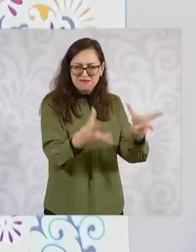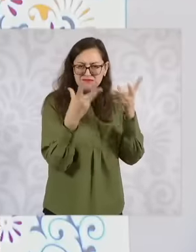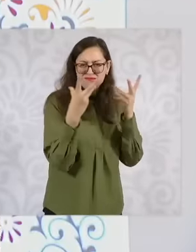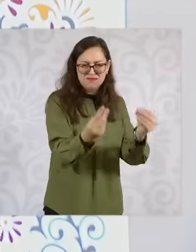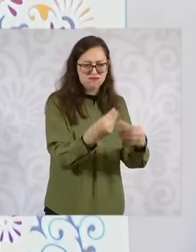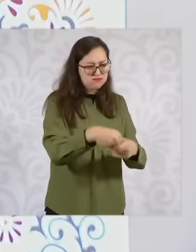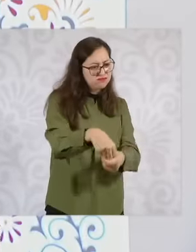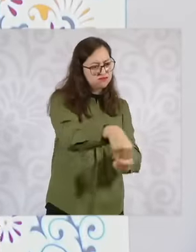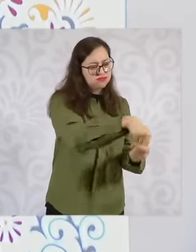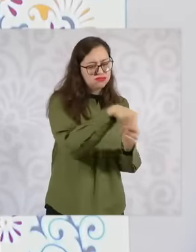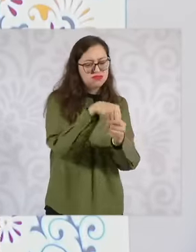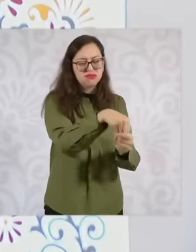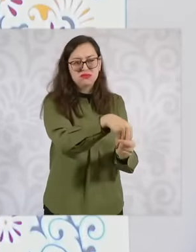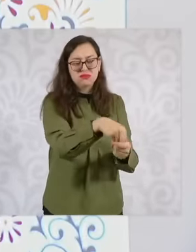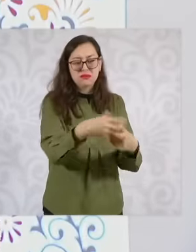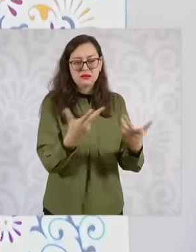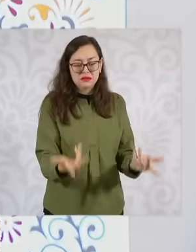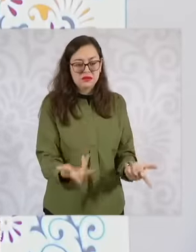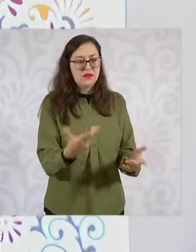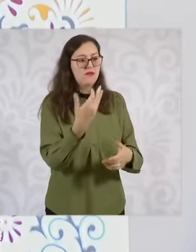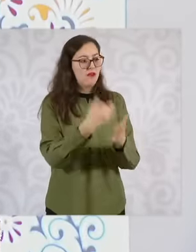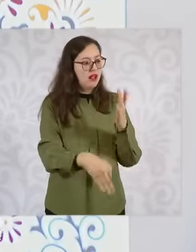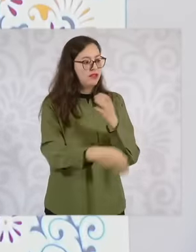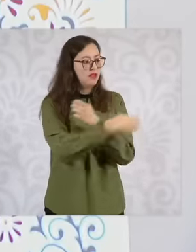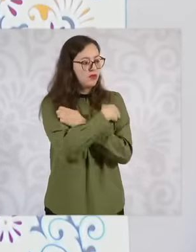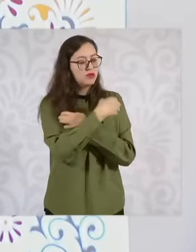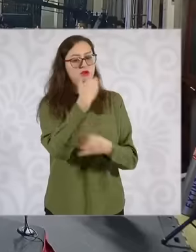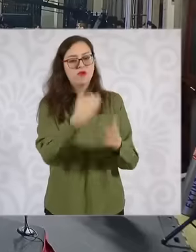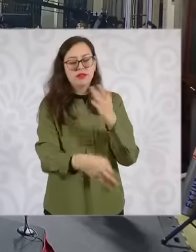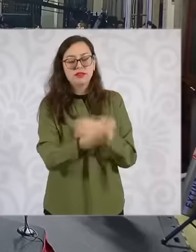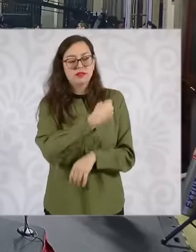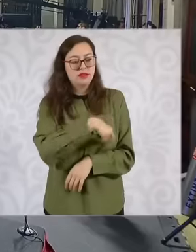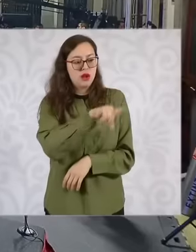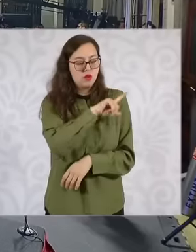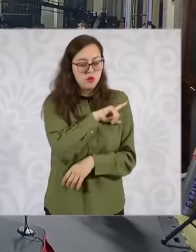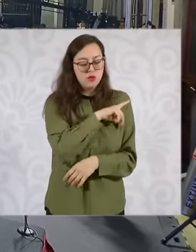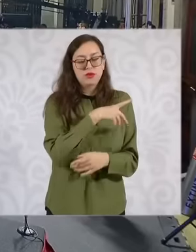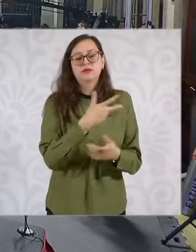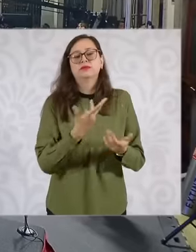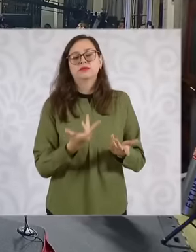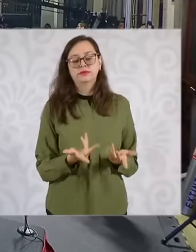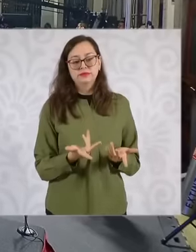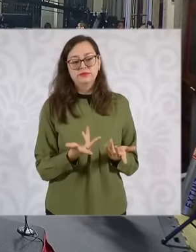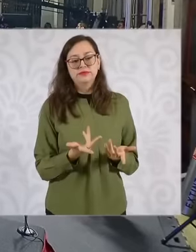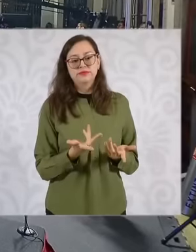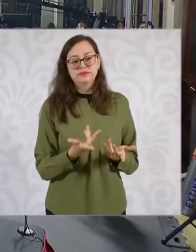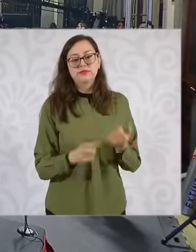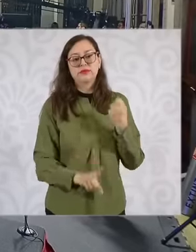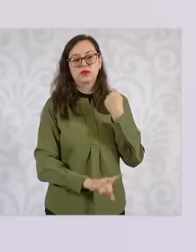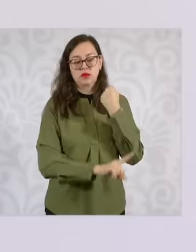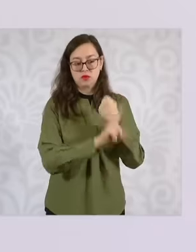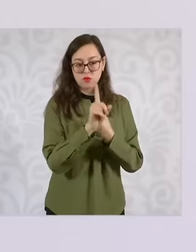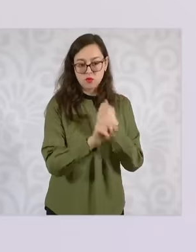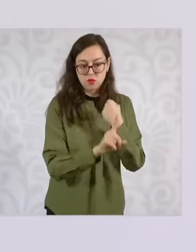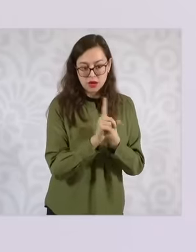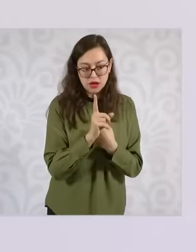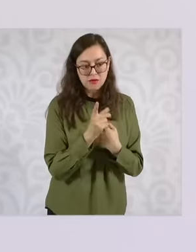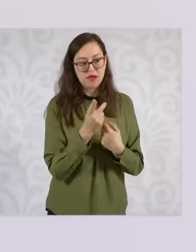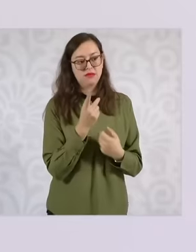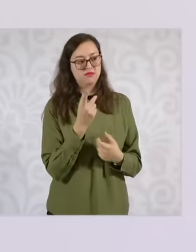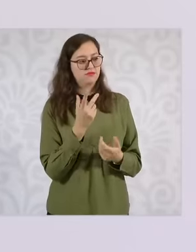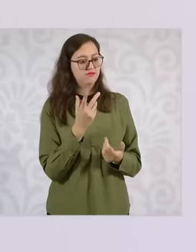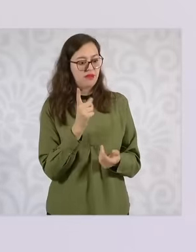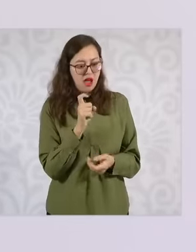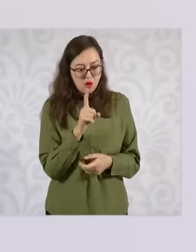and rights Like education or health then they have problems with access to drinking water drainage